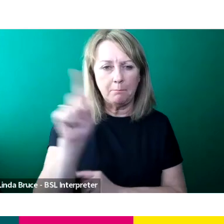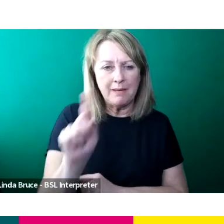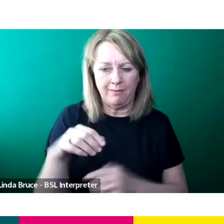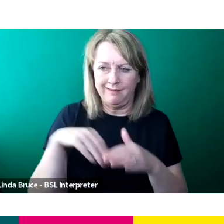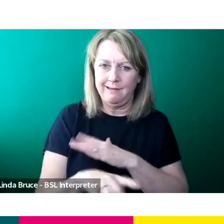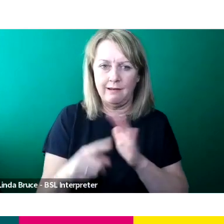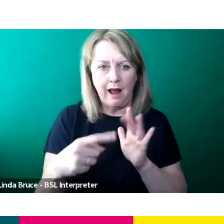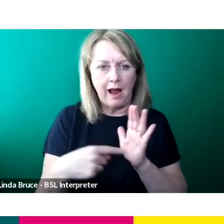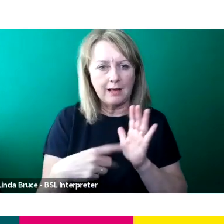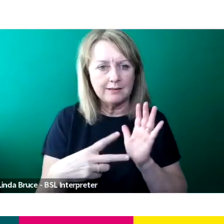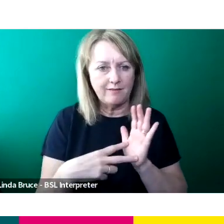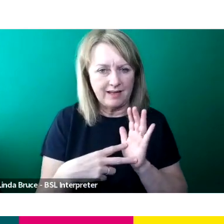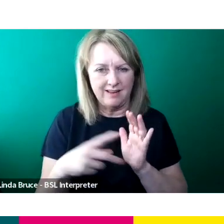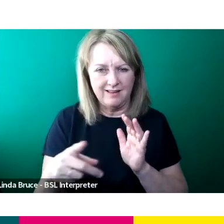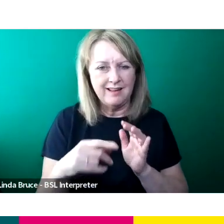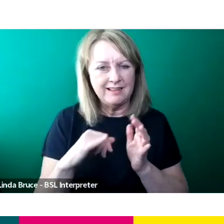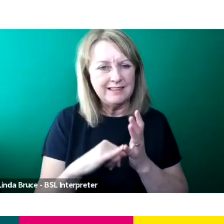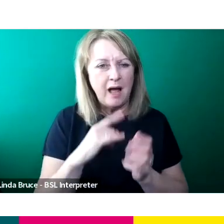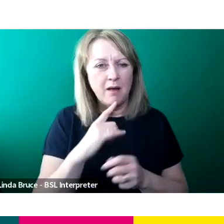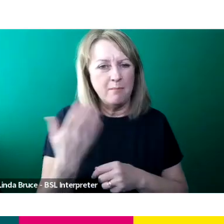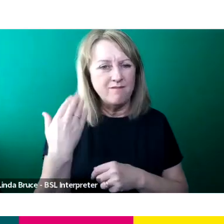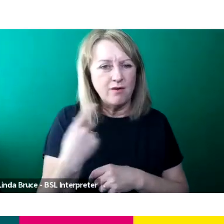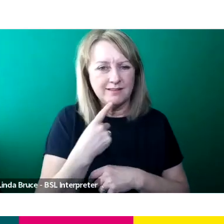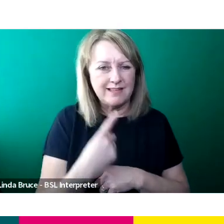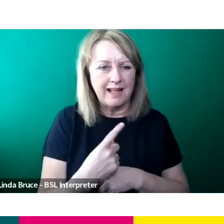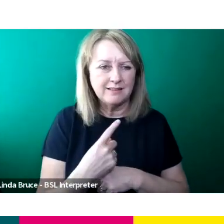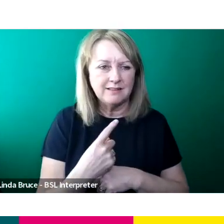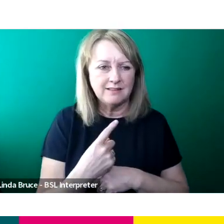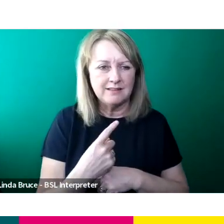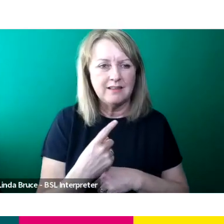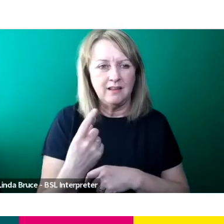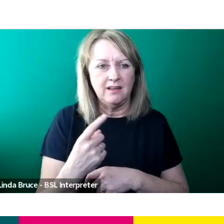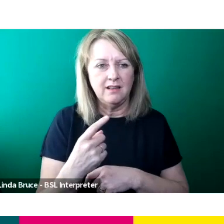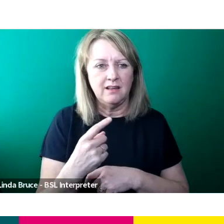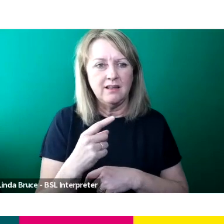So as Sam alluded to, part of our role is, well a lot of our role is delivering on the strategy.